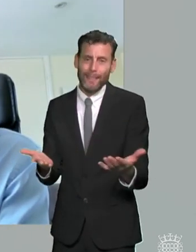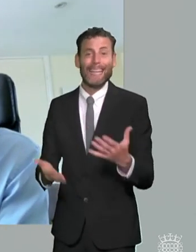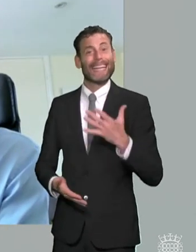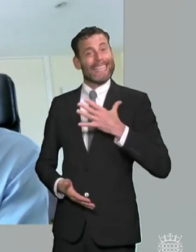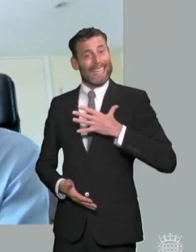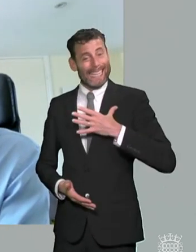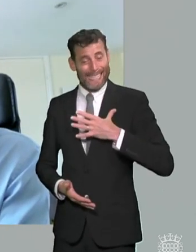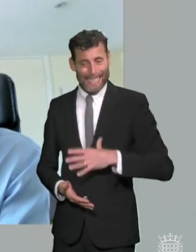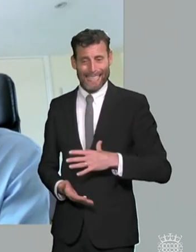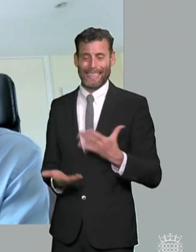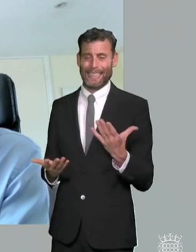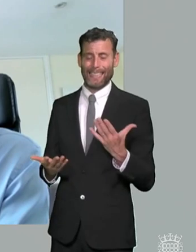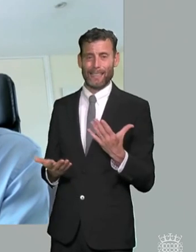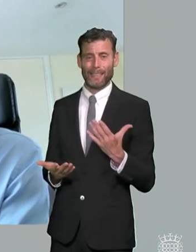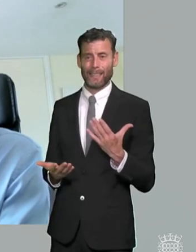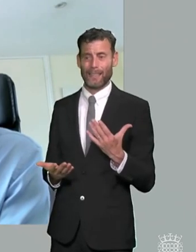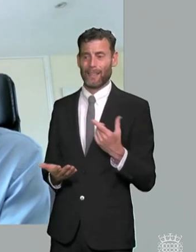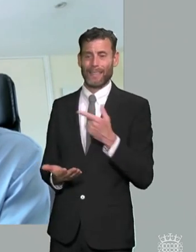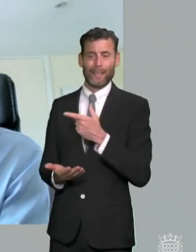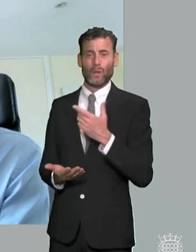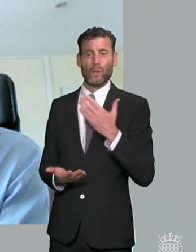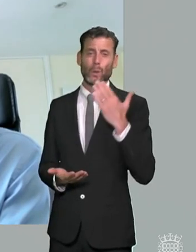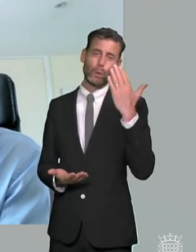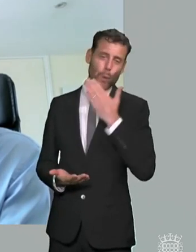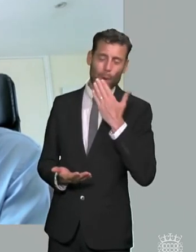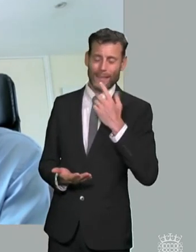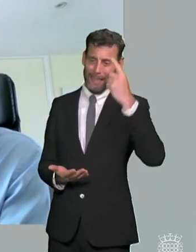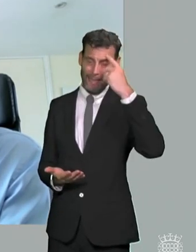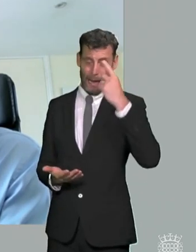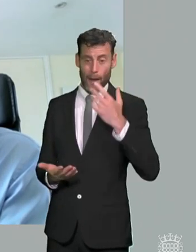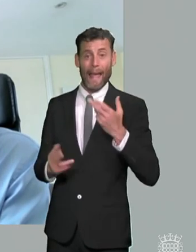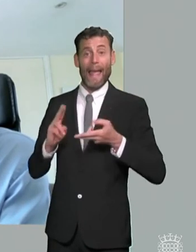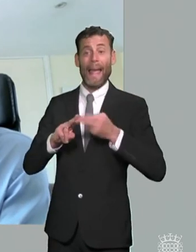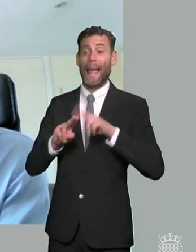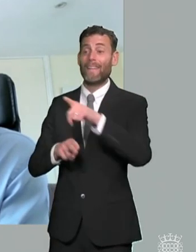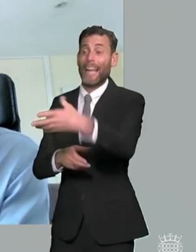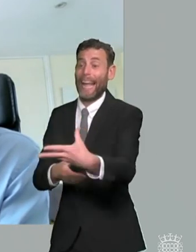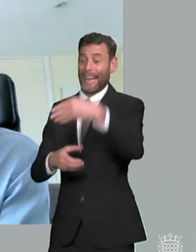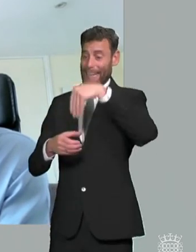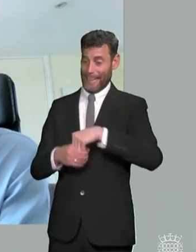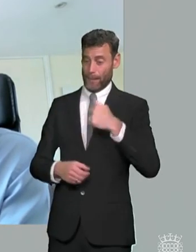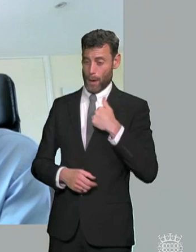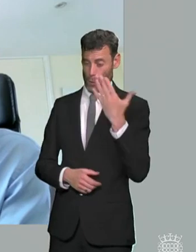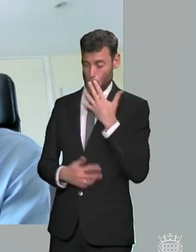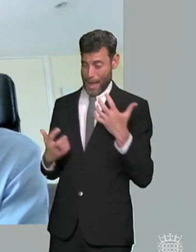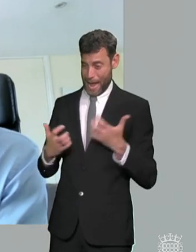not to be inclusive and i i think that that that we can do whatever we want to in the send